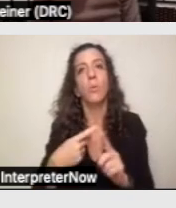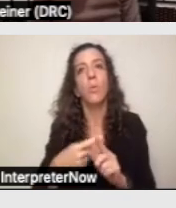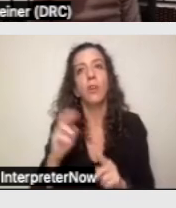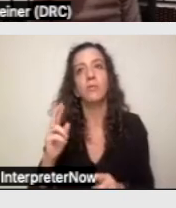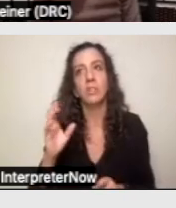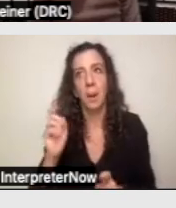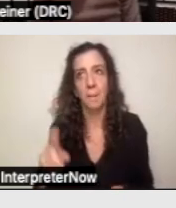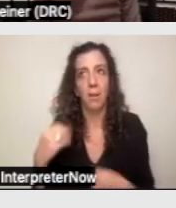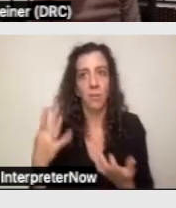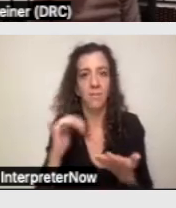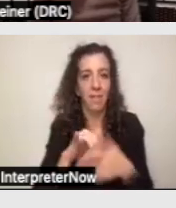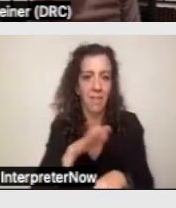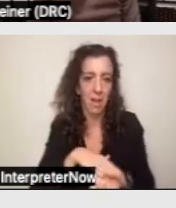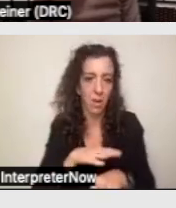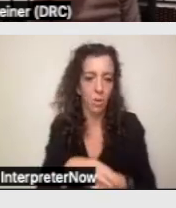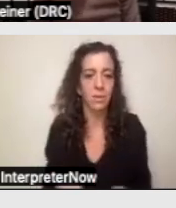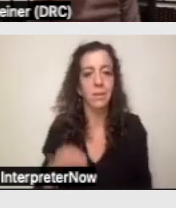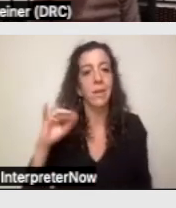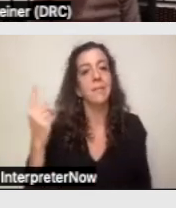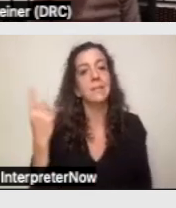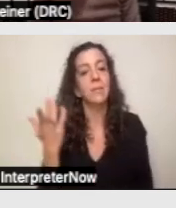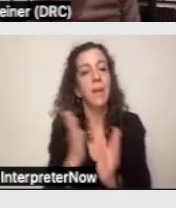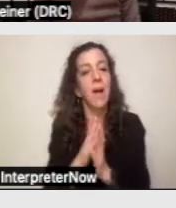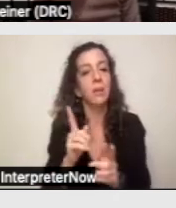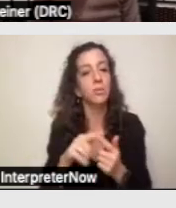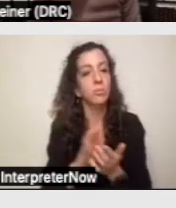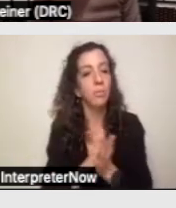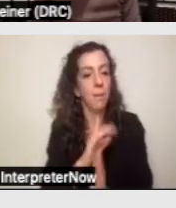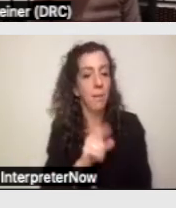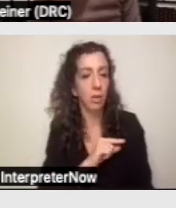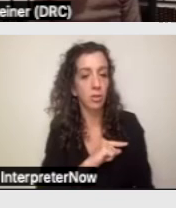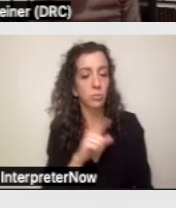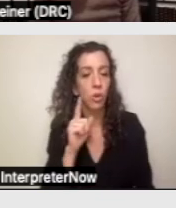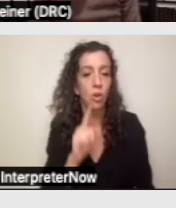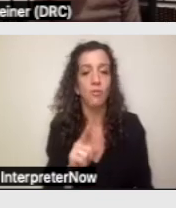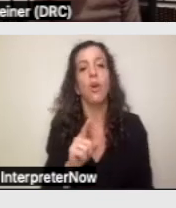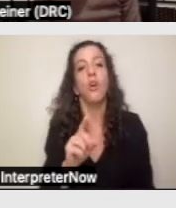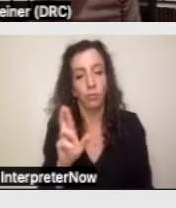So if someone asks to be eligible for a regional center services and the regional center says